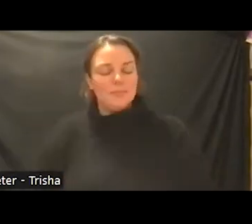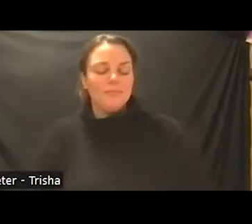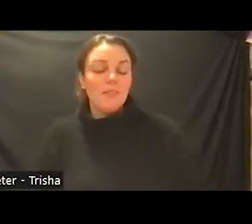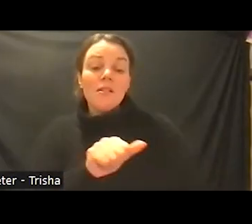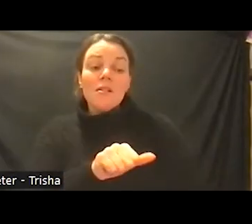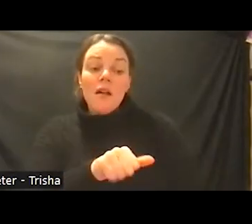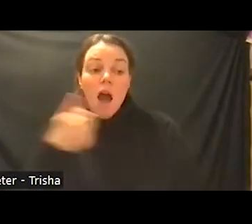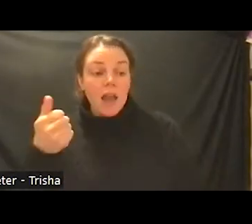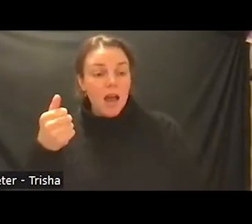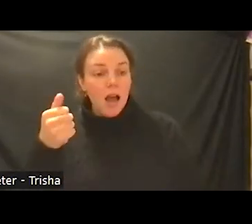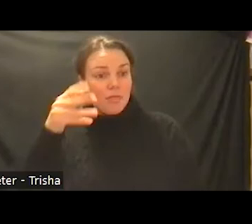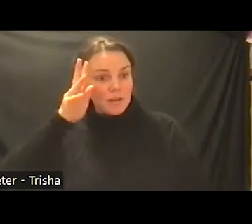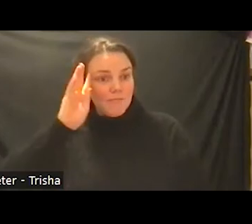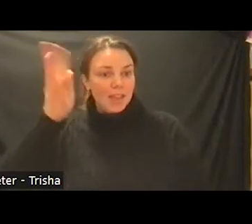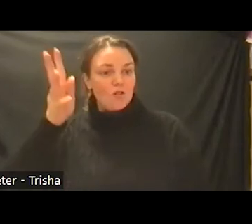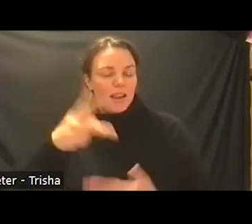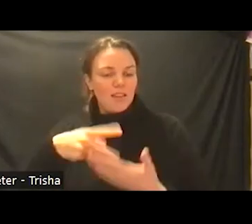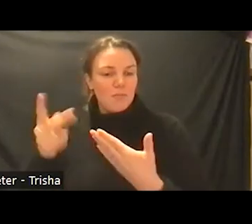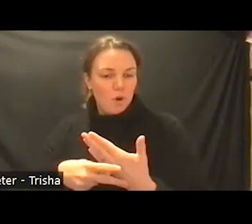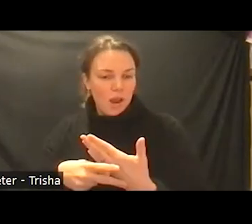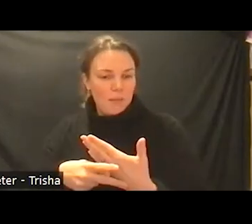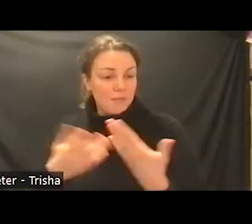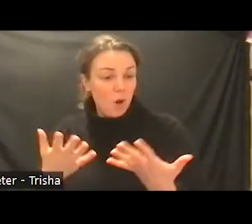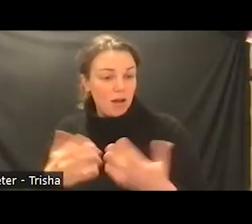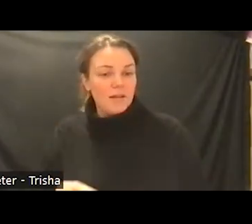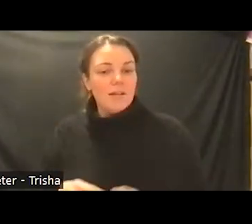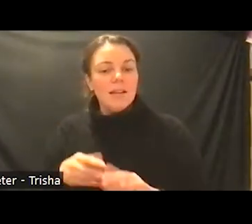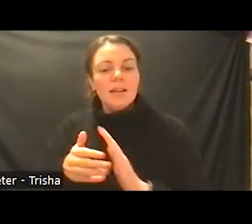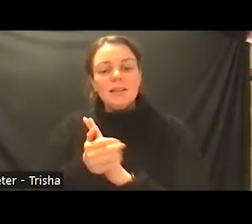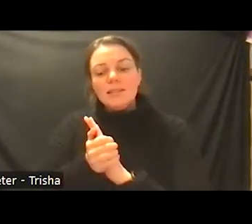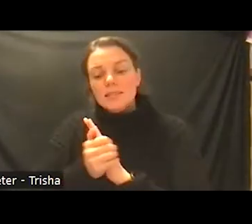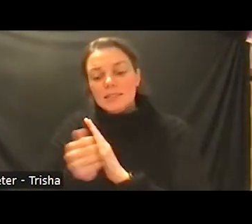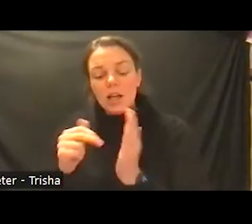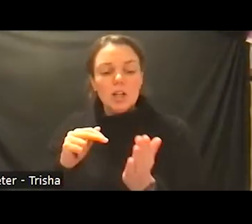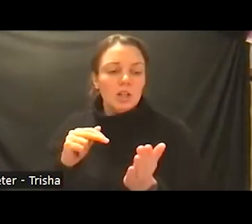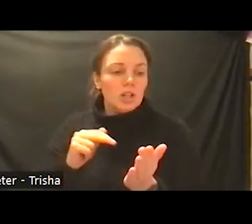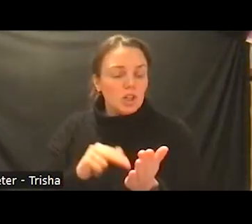briefly is our nursing home our skilled nursing facility telepsychiatry program